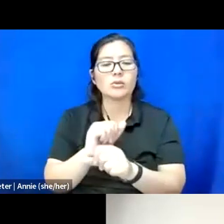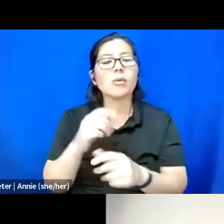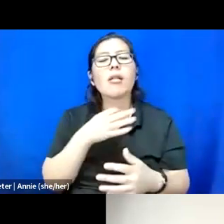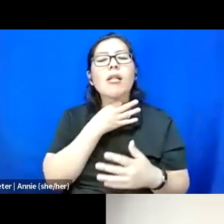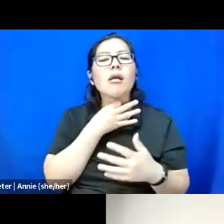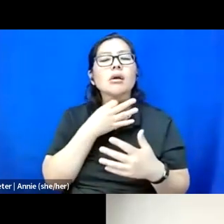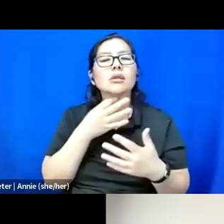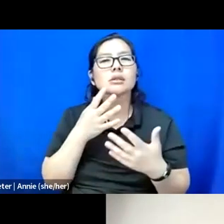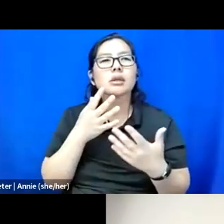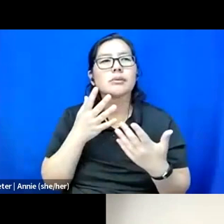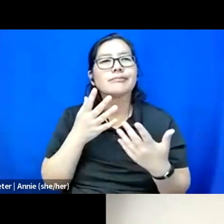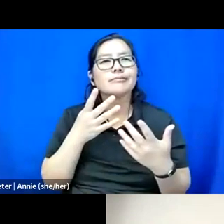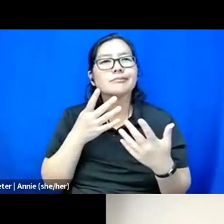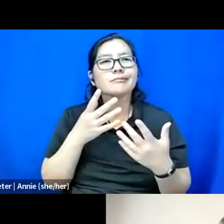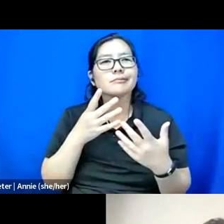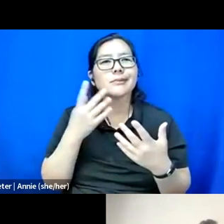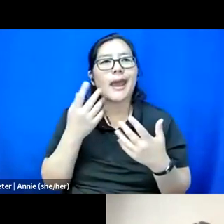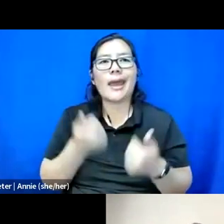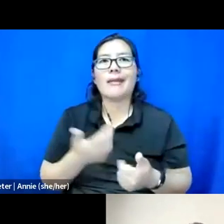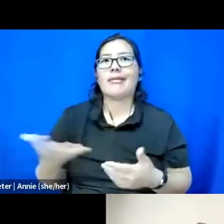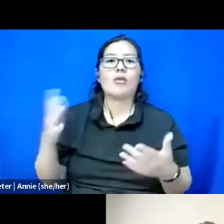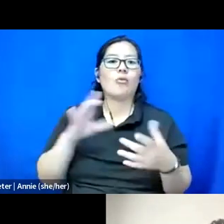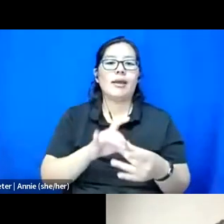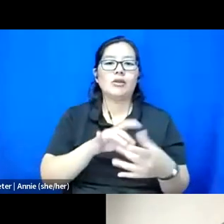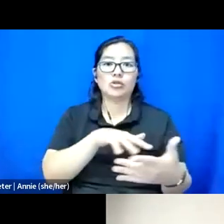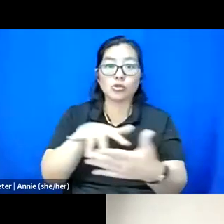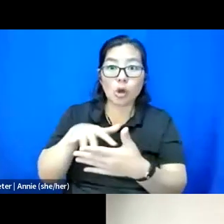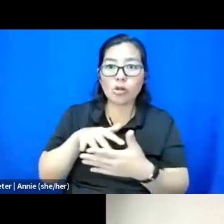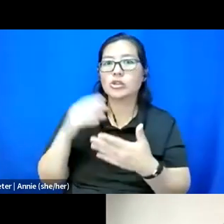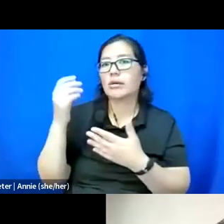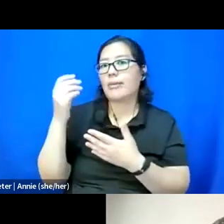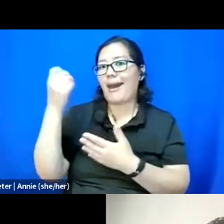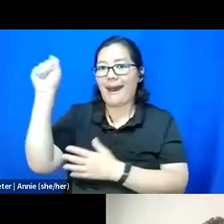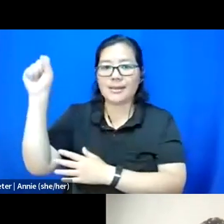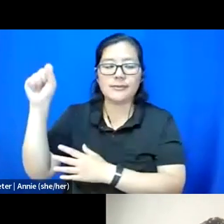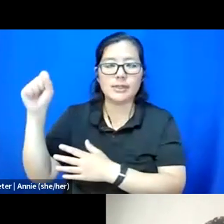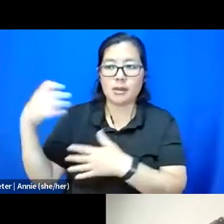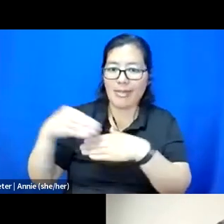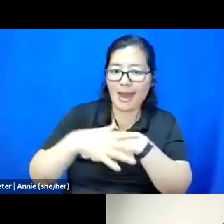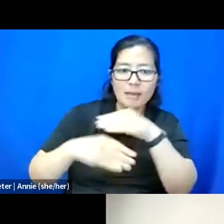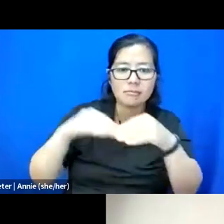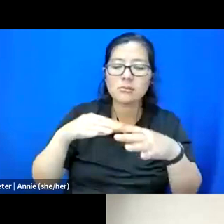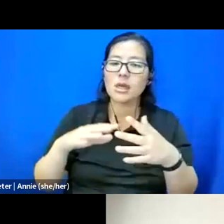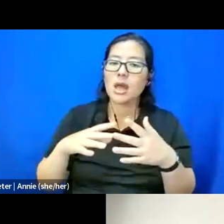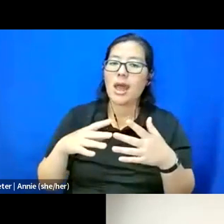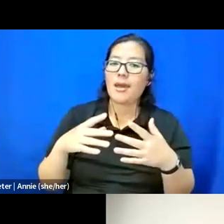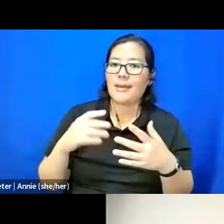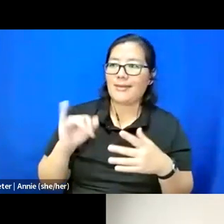up for you during your time in the fellowship, you know, whether it was good, rough, you know, healing, hard.